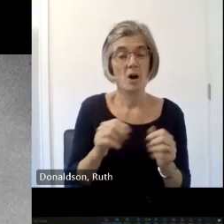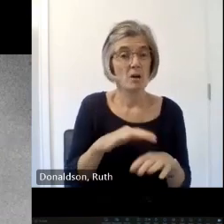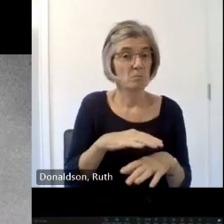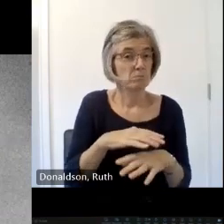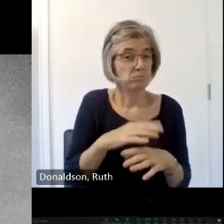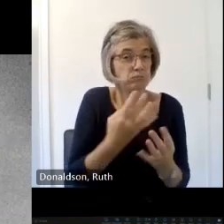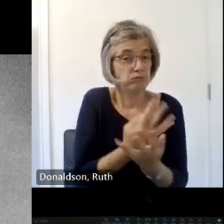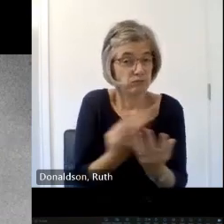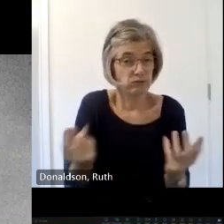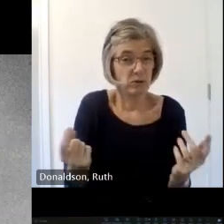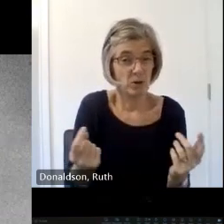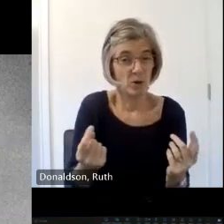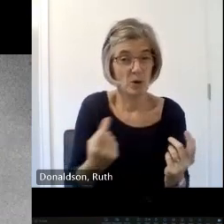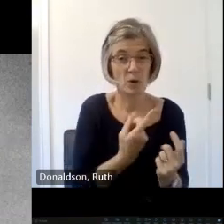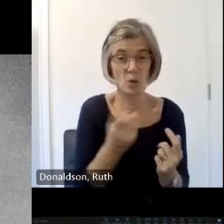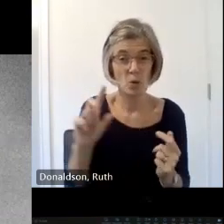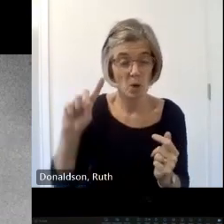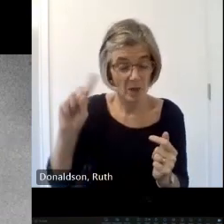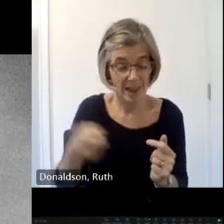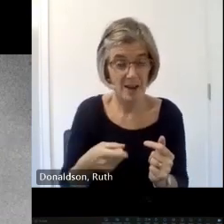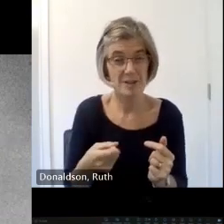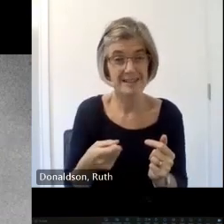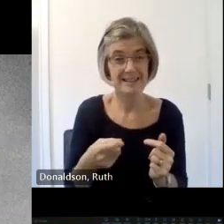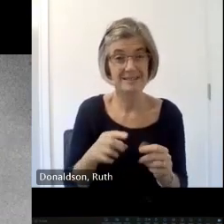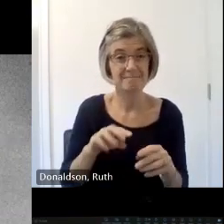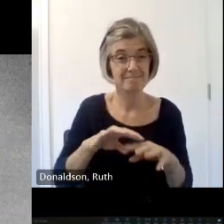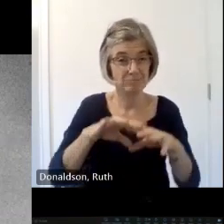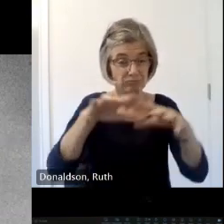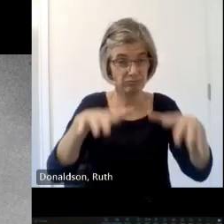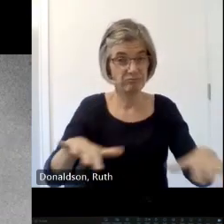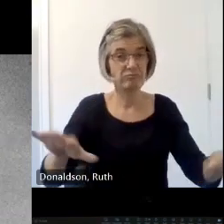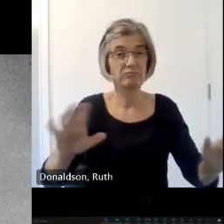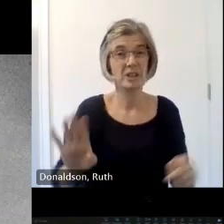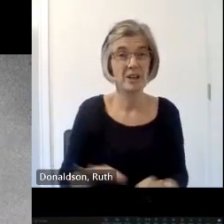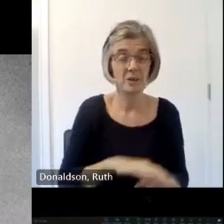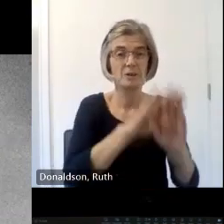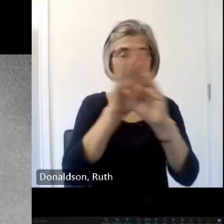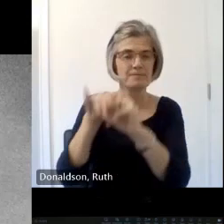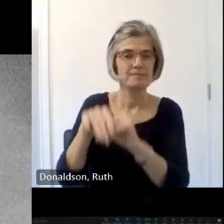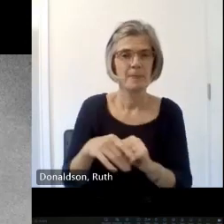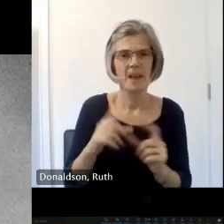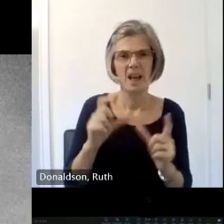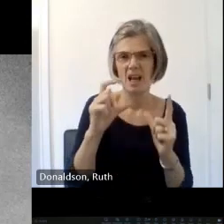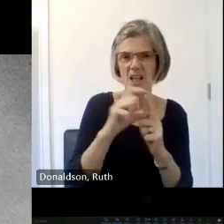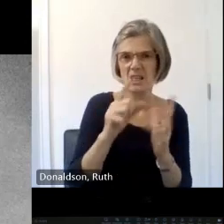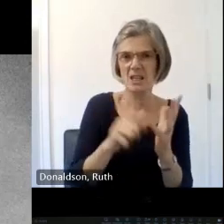city of dundy Alone um and at their Peak there was more of them in Britain that we have McDonald's